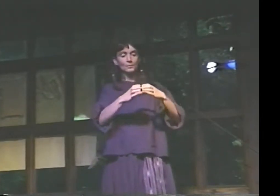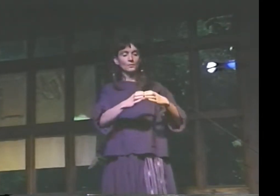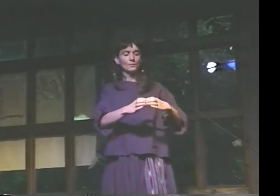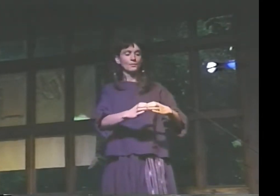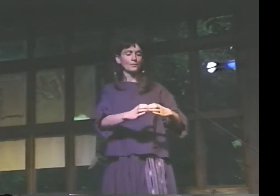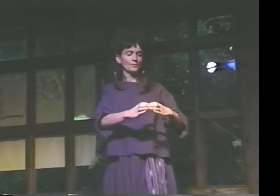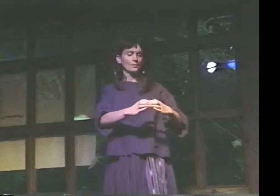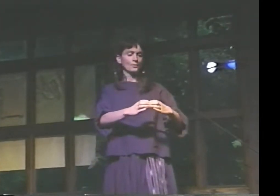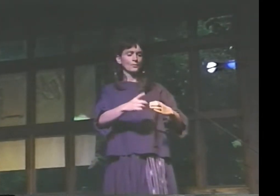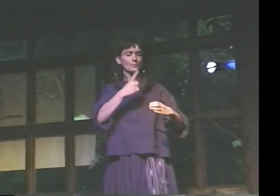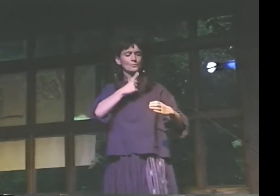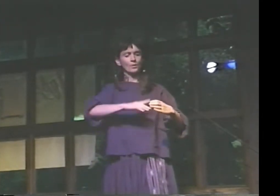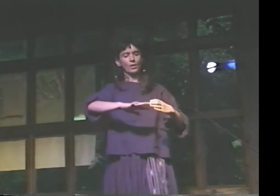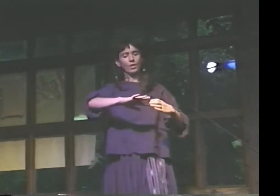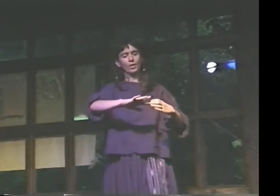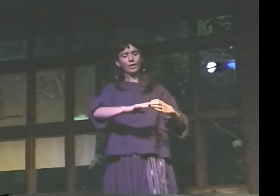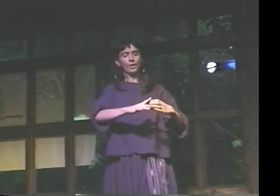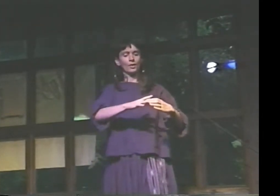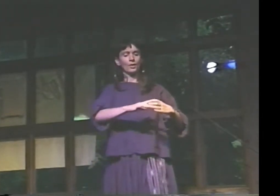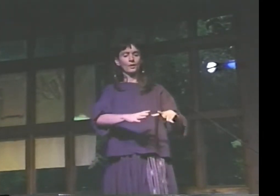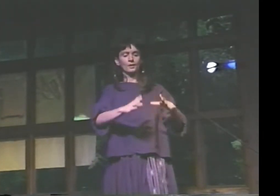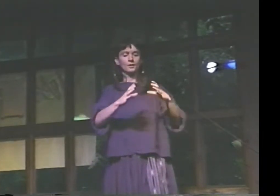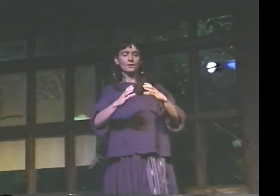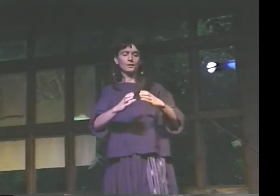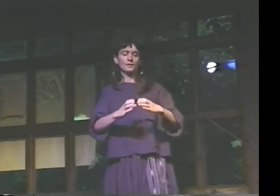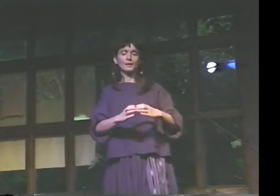AT THE TOP, PAINT CANS--